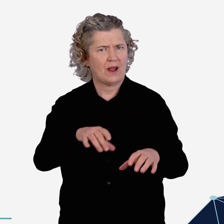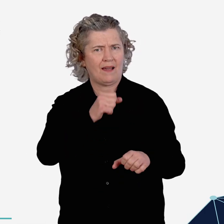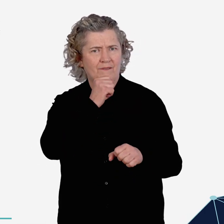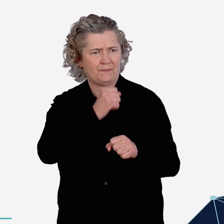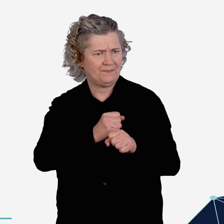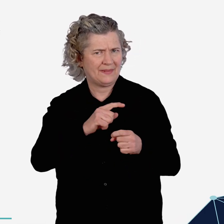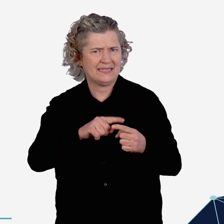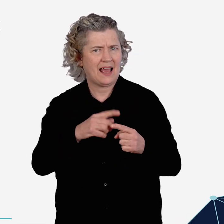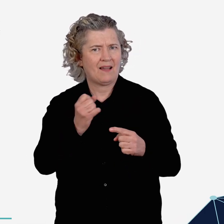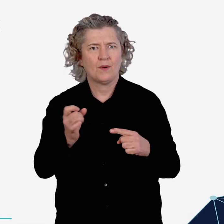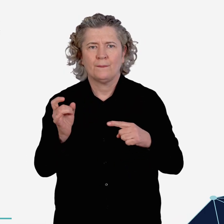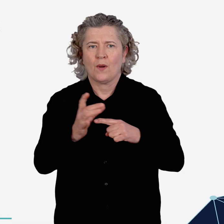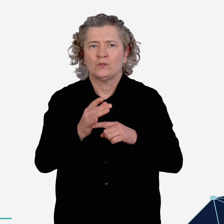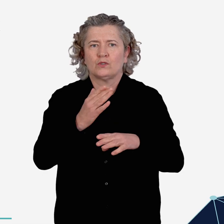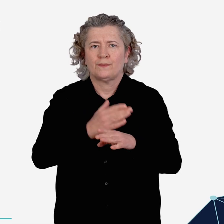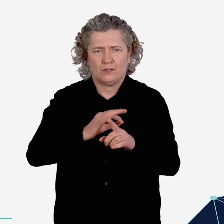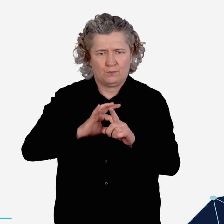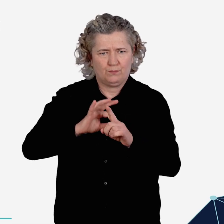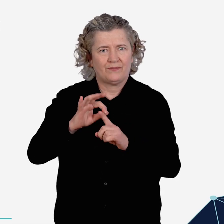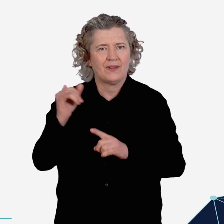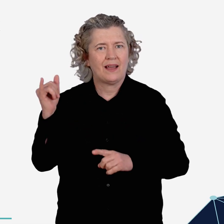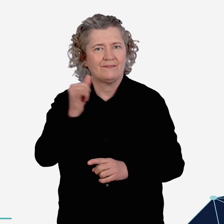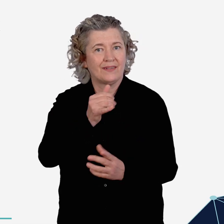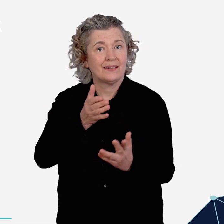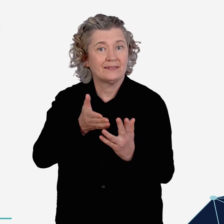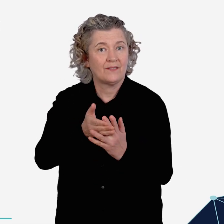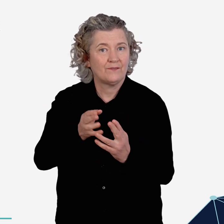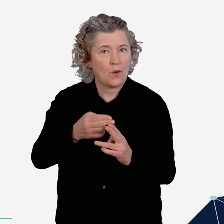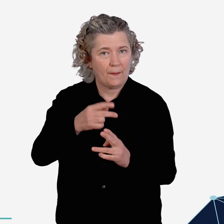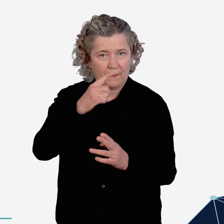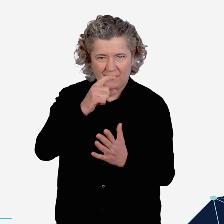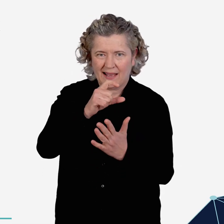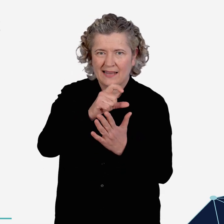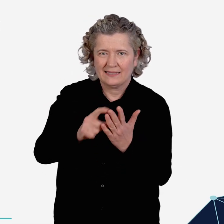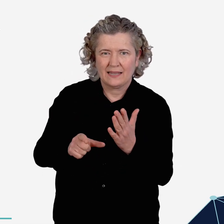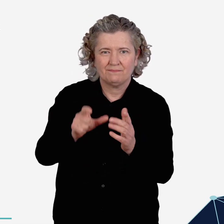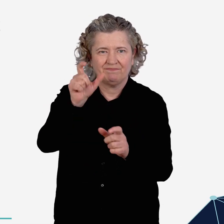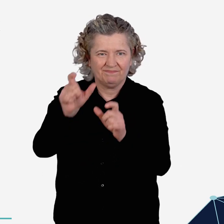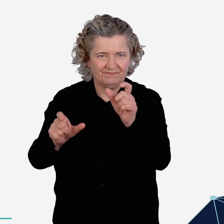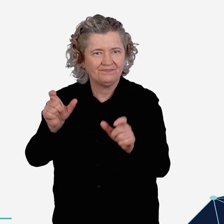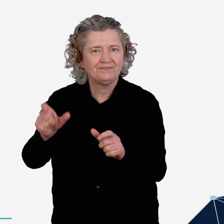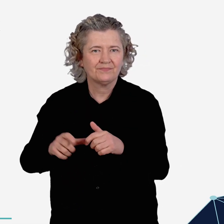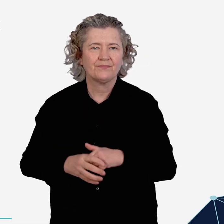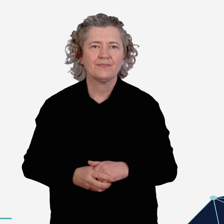The Australian Government maintains an important role in improving aviation accessibility for consumers living with disability.